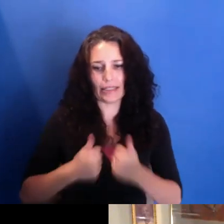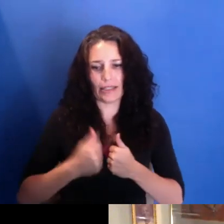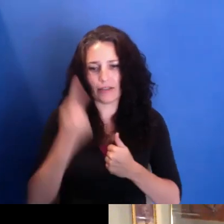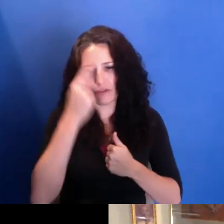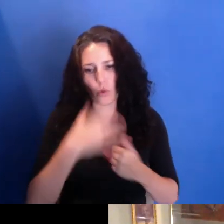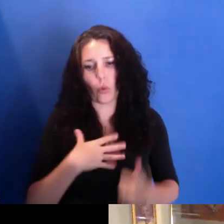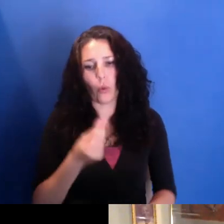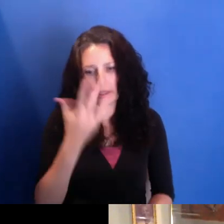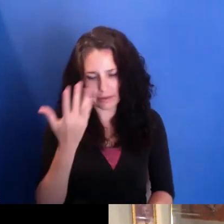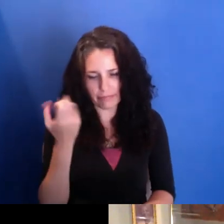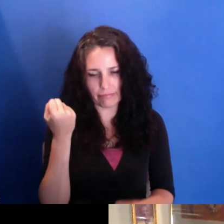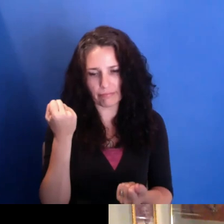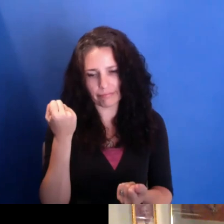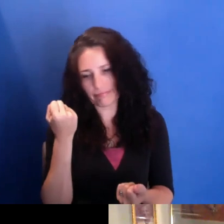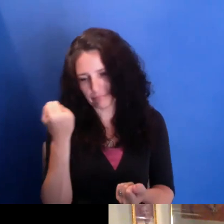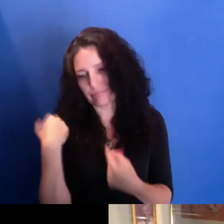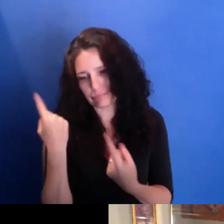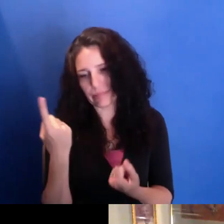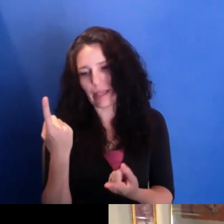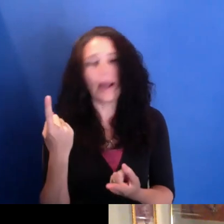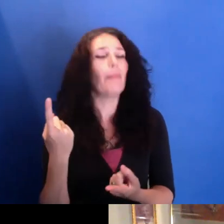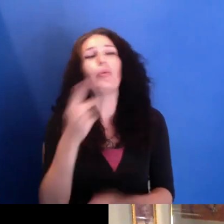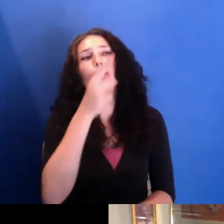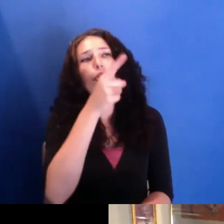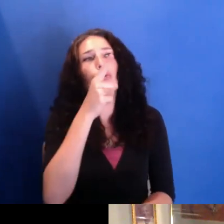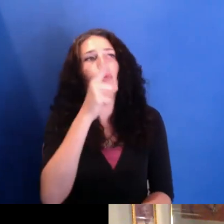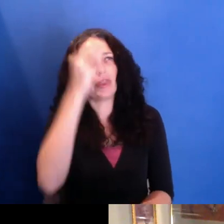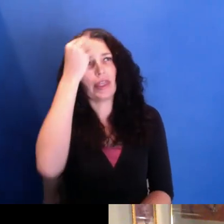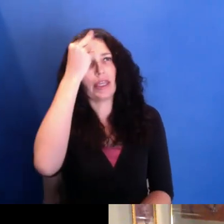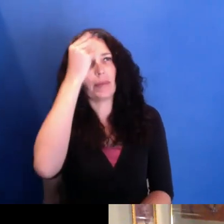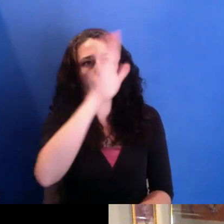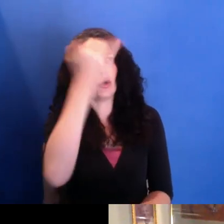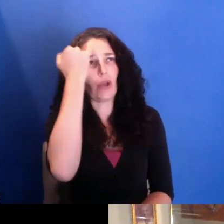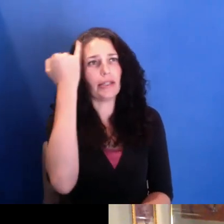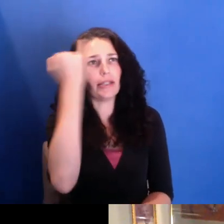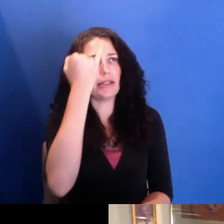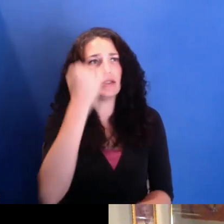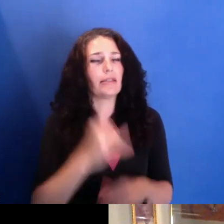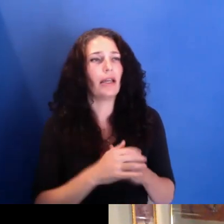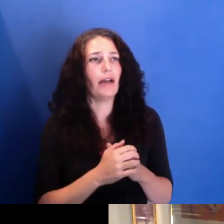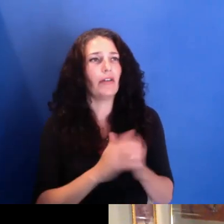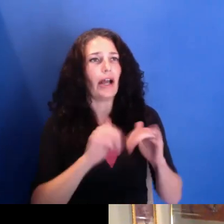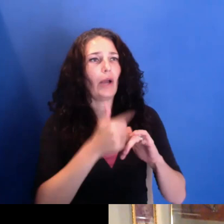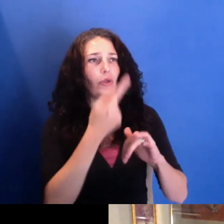your ideas about how you wanted to use cinema, what were your-- some of your early influences?